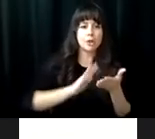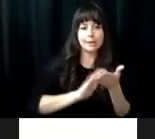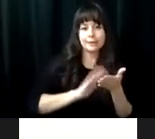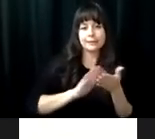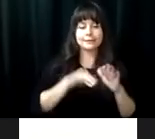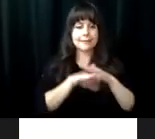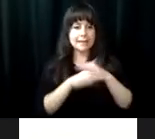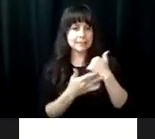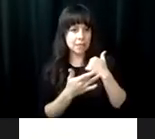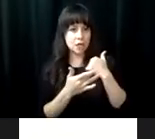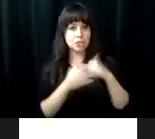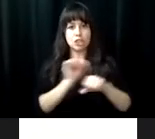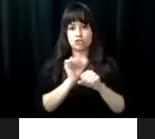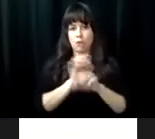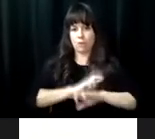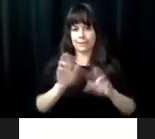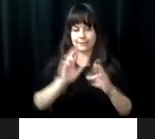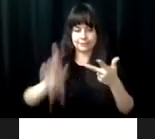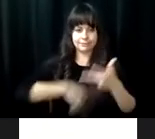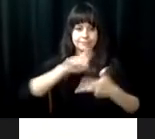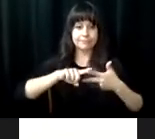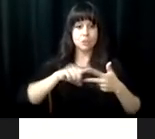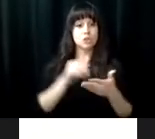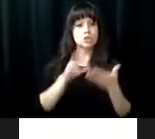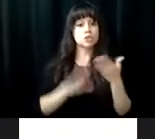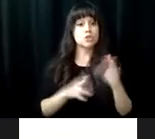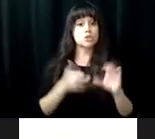blindness such as Braille, can travel, cooking